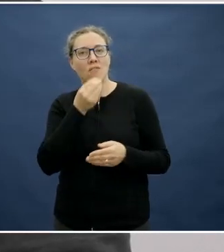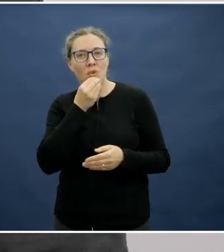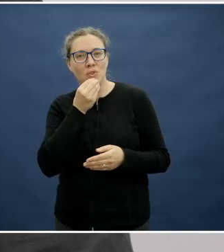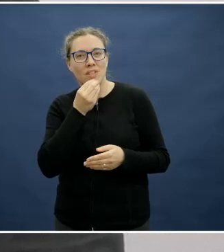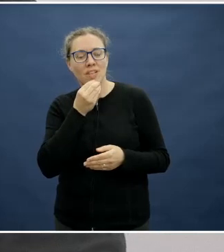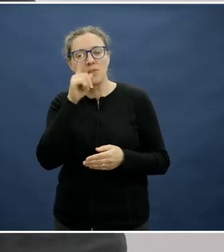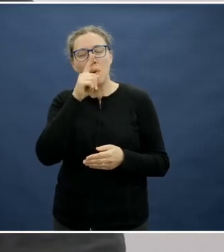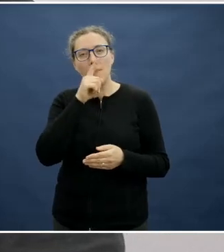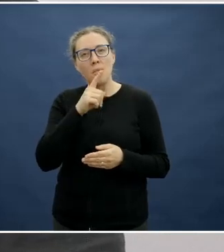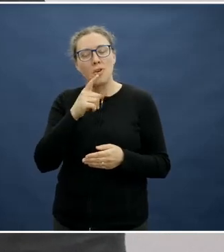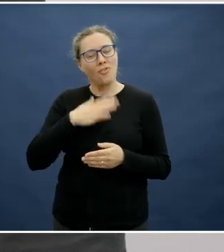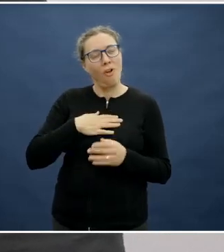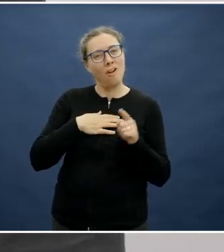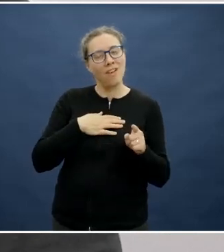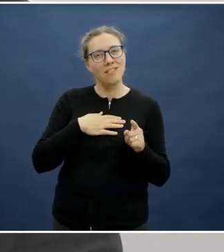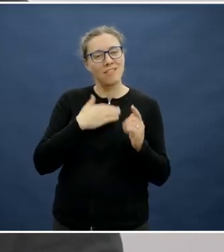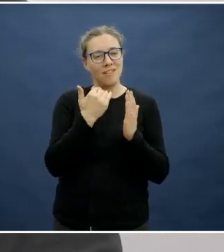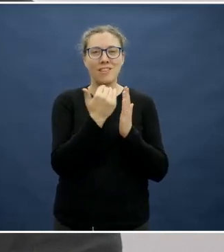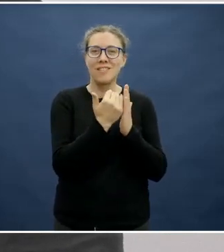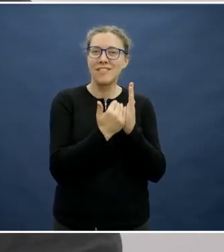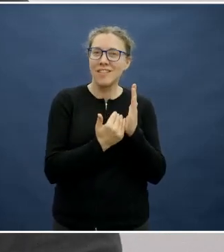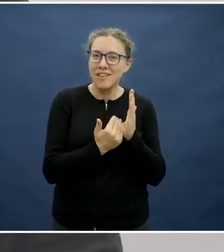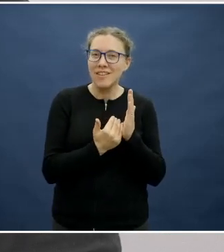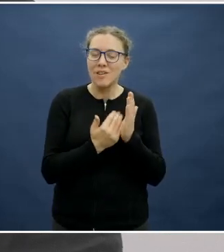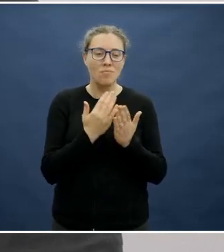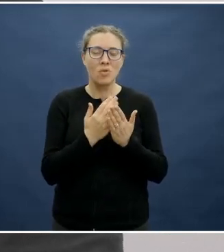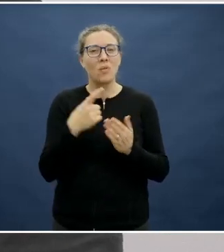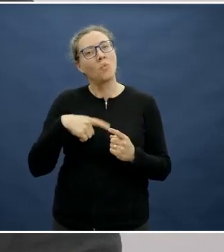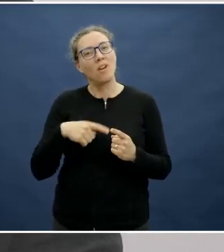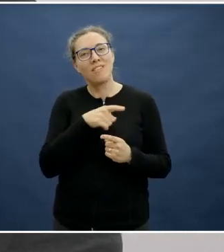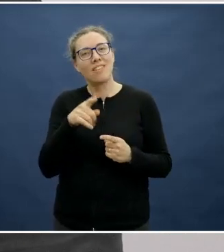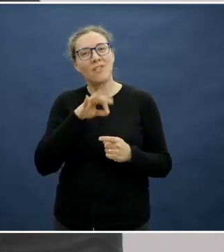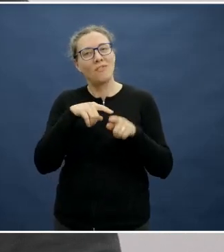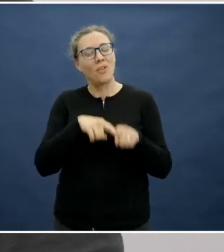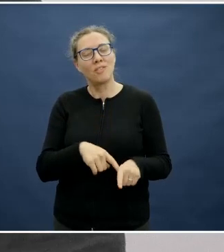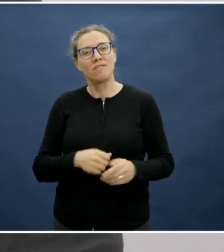So it has got such a strong focus on vegetables and fruits and whole grains and health promoting